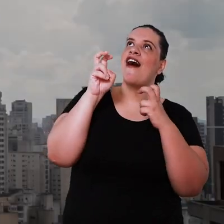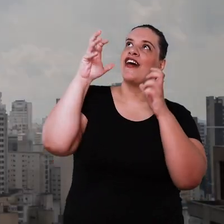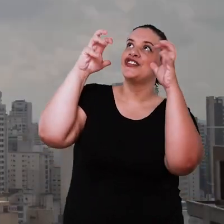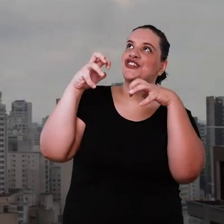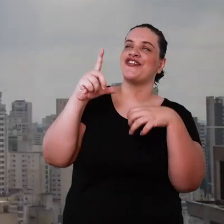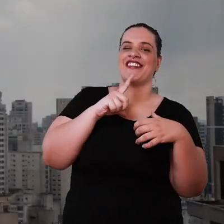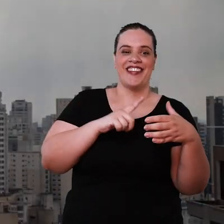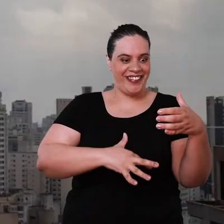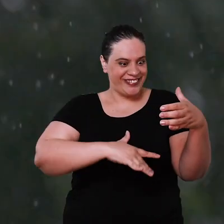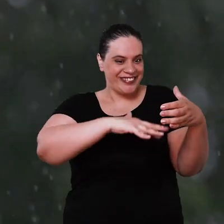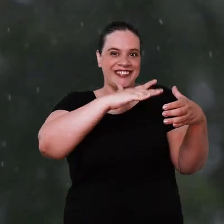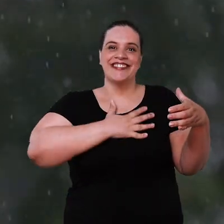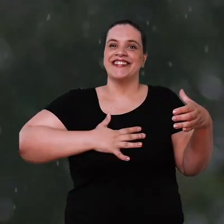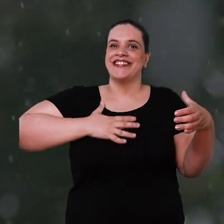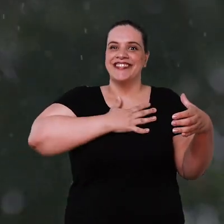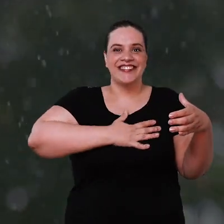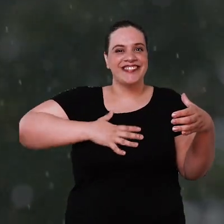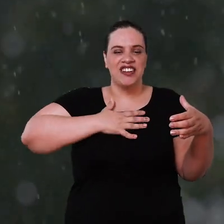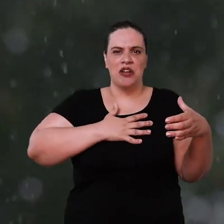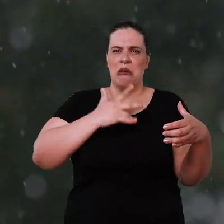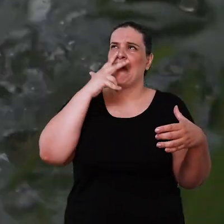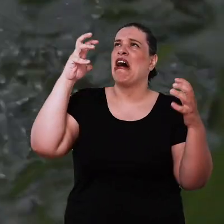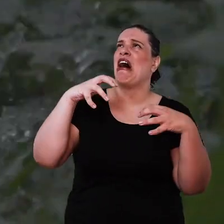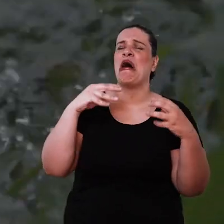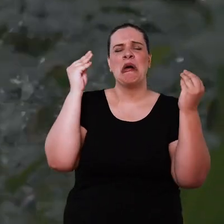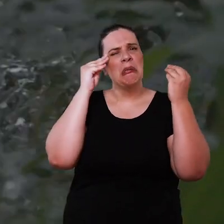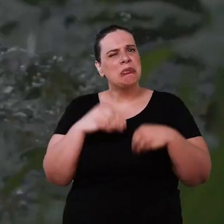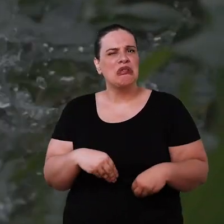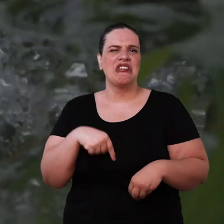to being happy when it rains gets out of that automated relationship that we usually have